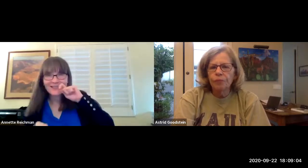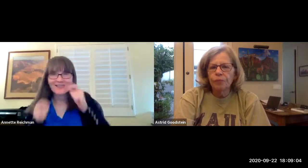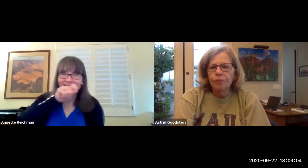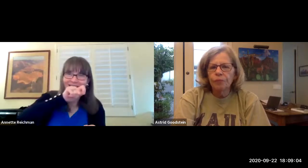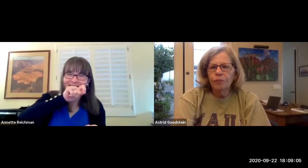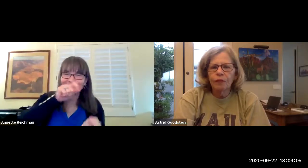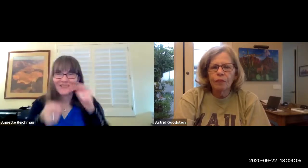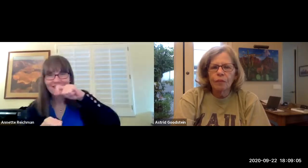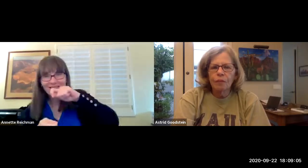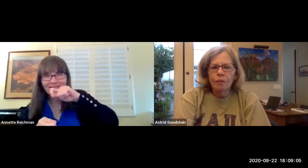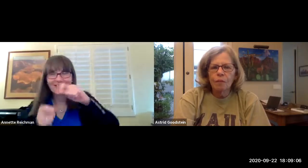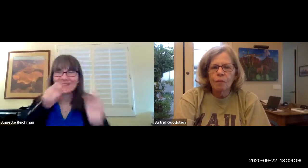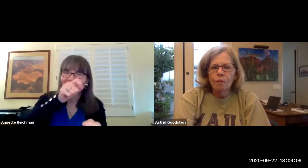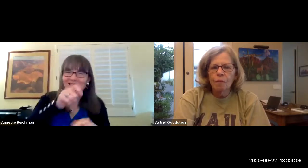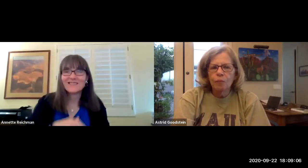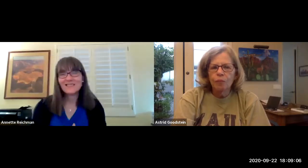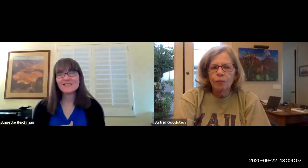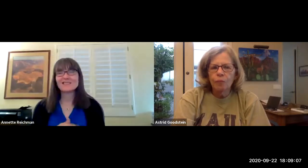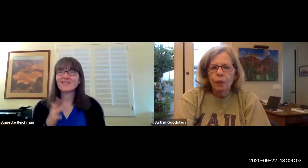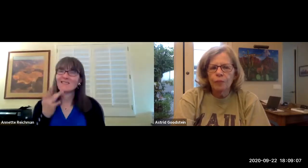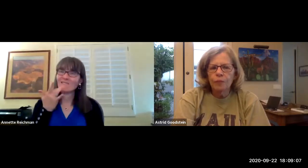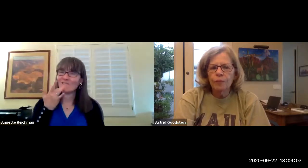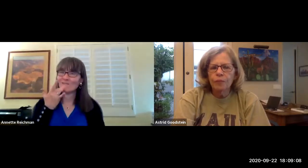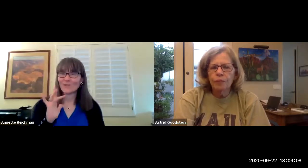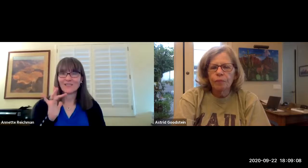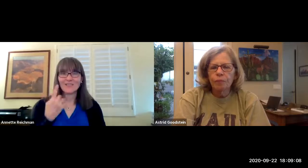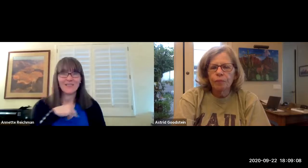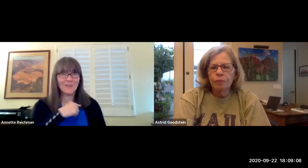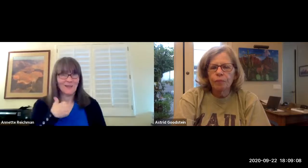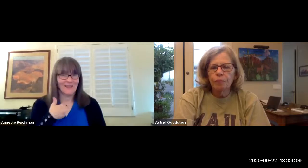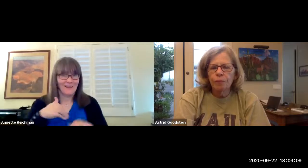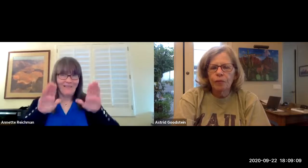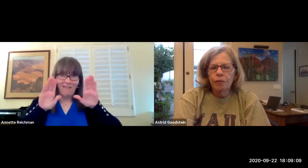every day things keep changing one way